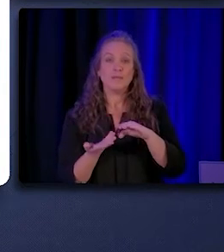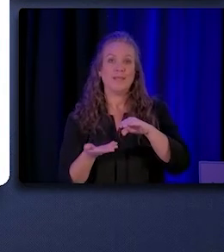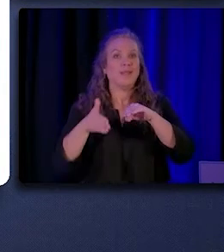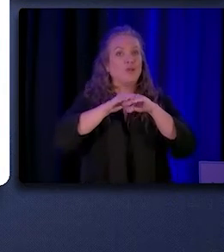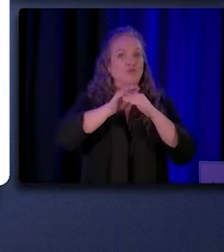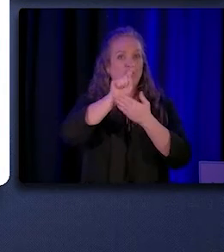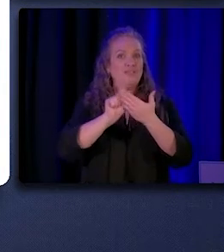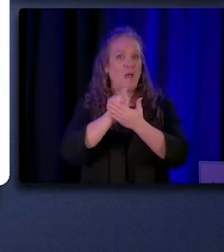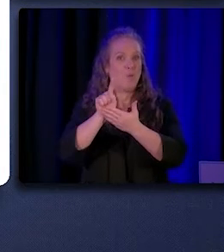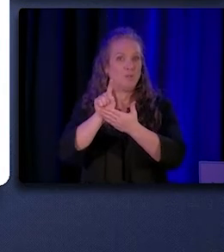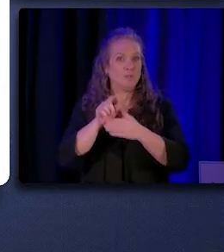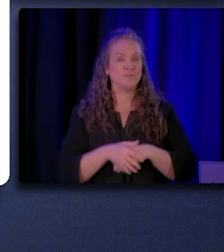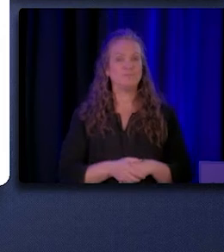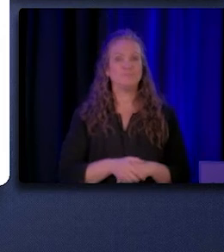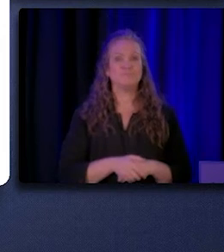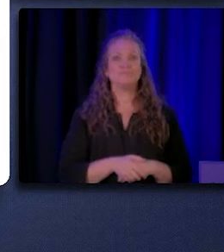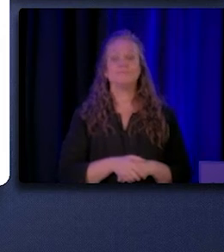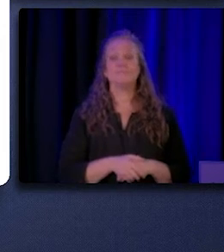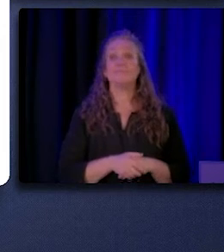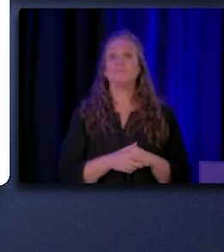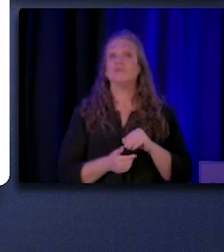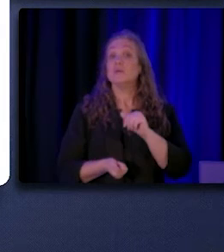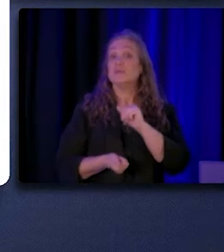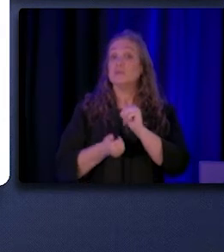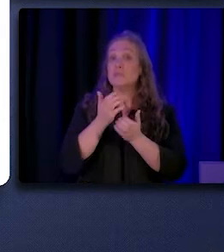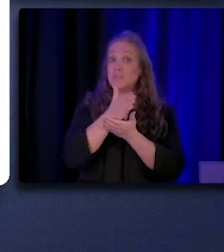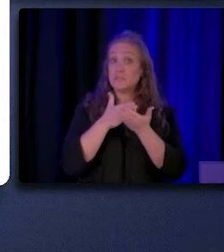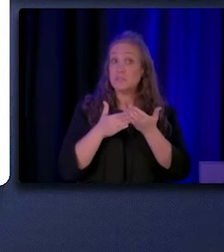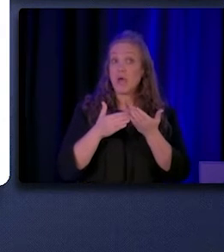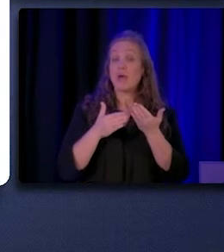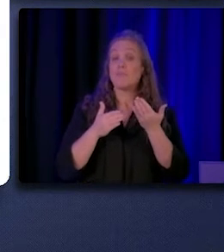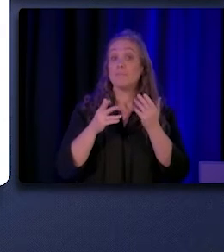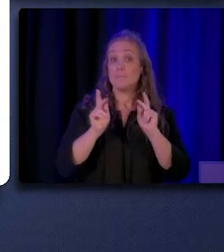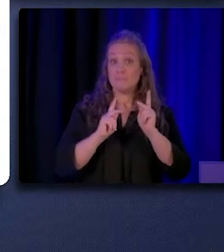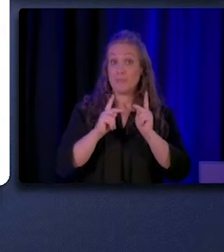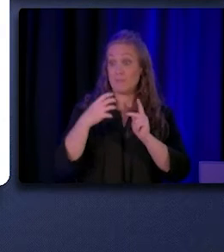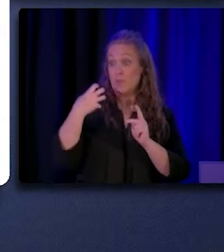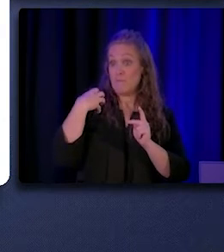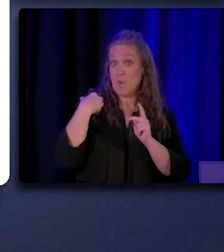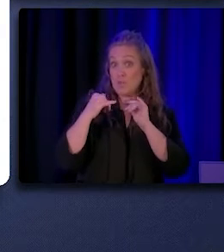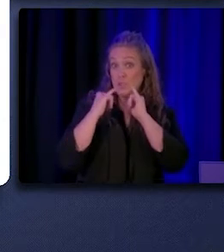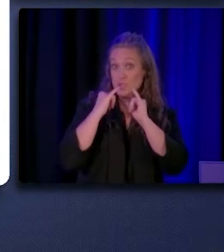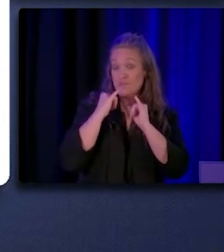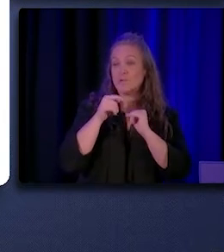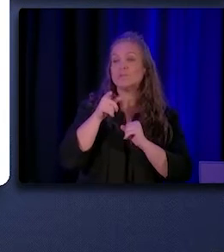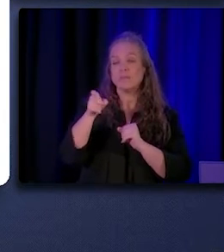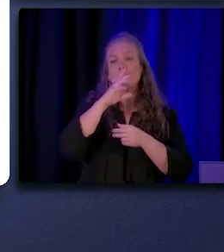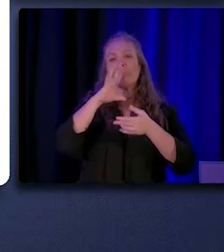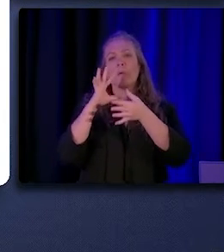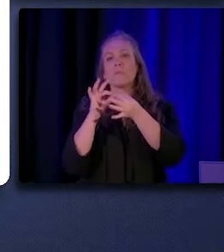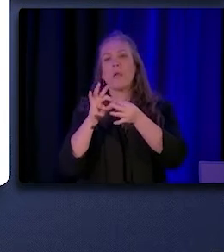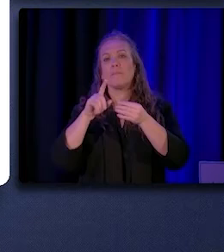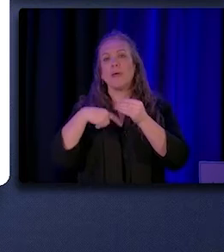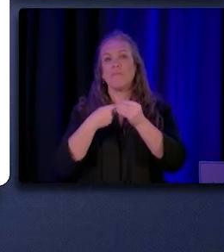Additionally, some healthcare employer interviewees commented on the COVID-19 impact on demand.